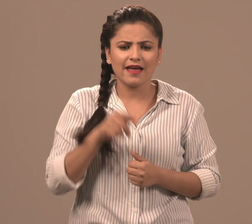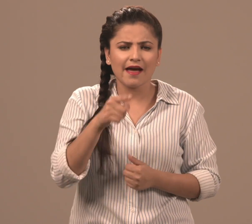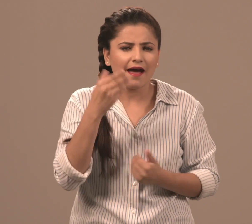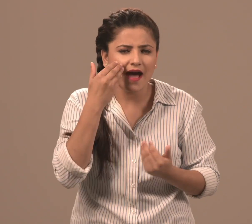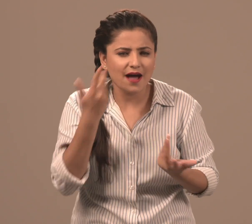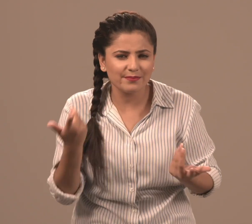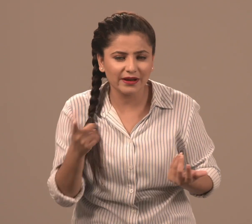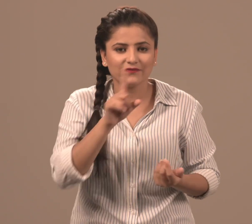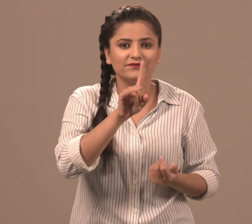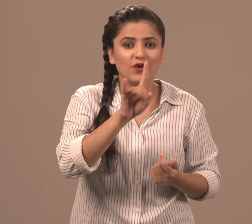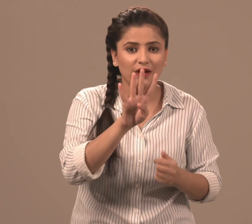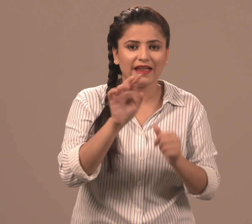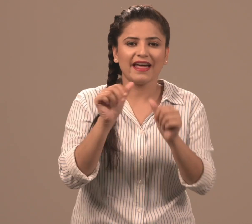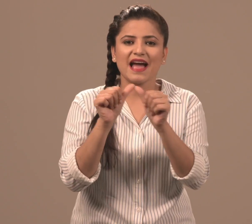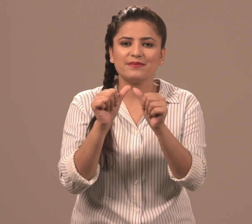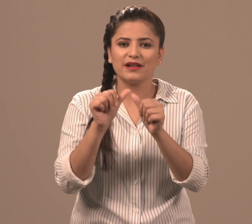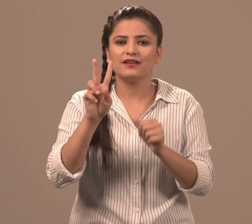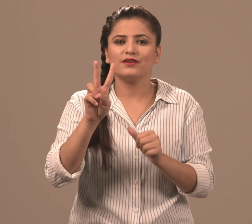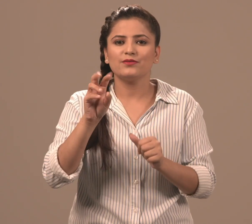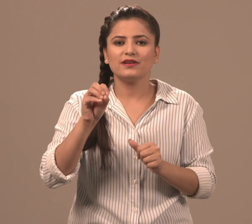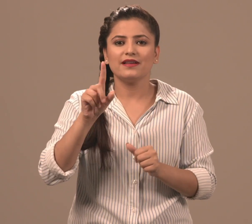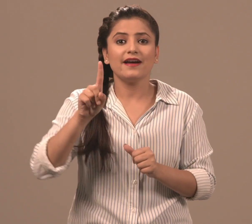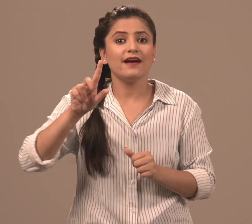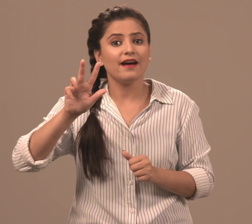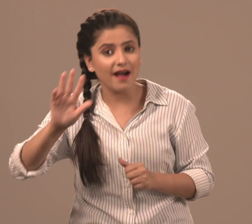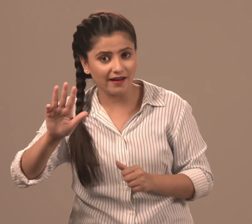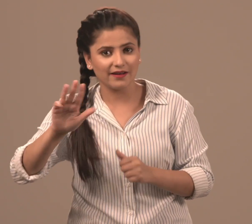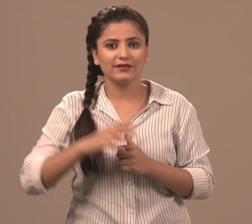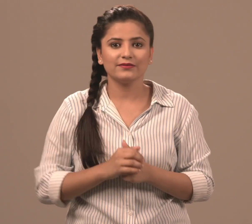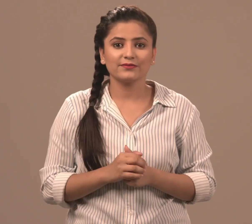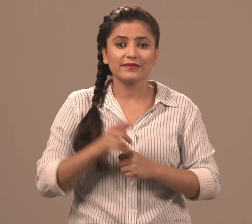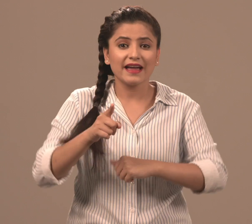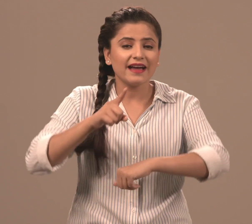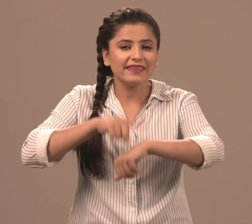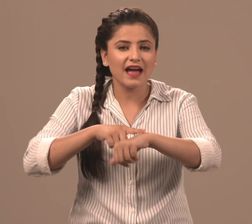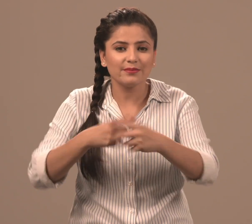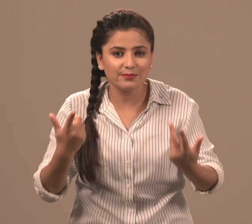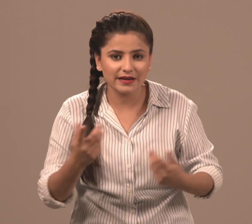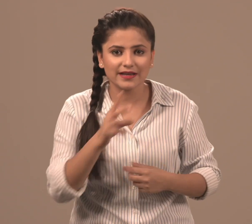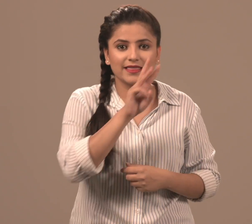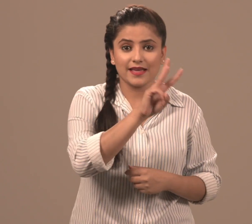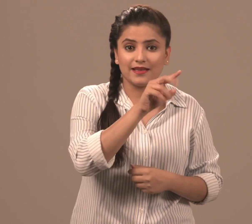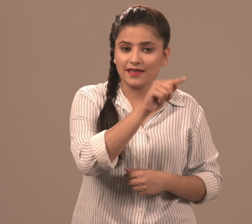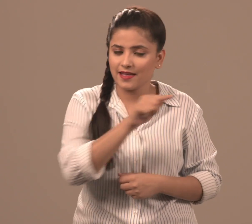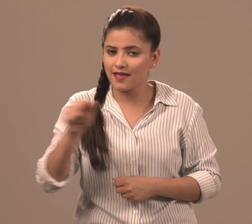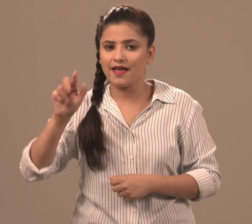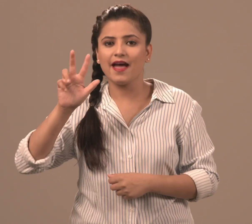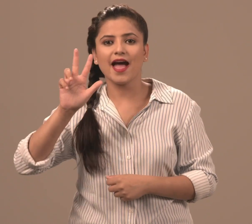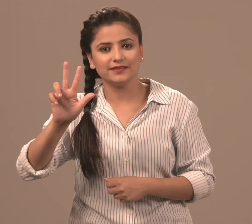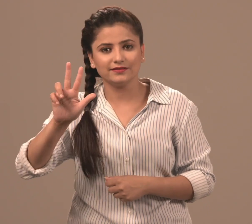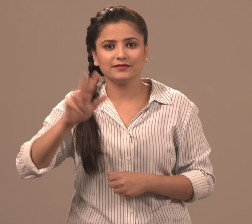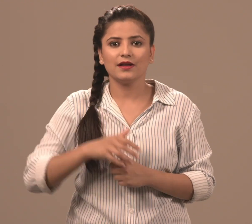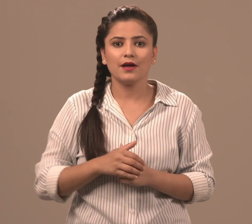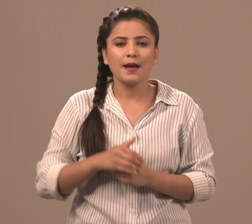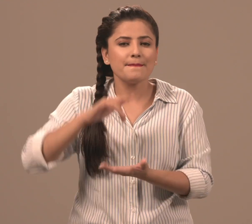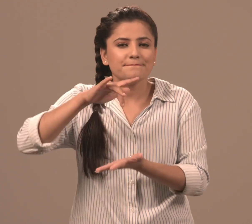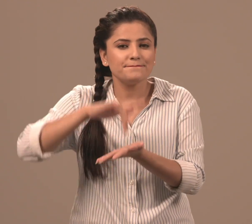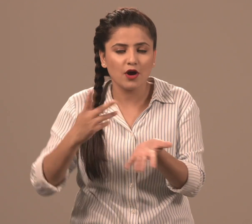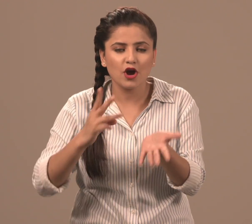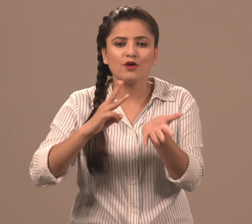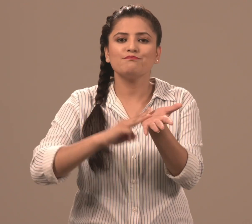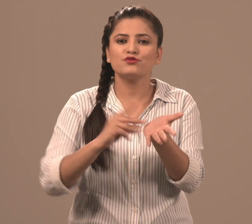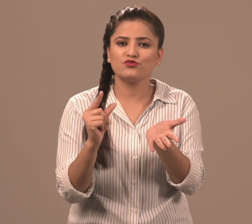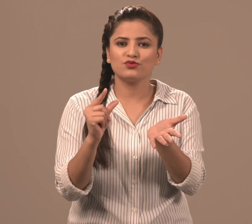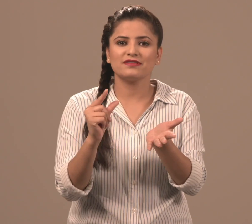It will be held on 14th April 2019 between 3:00 pm to 8:00 pm, in Mulund.